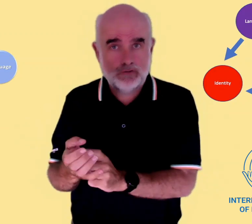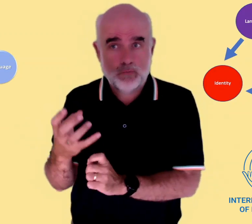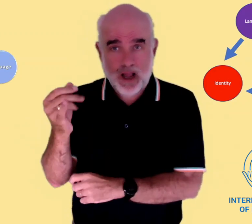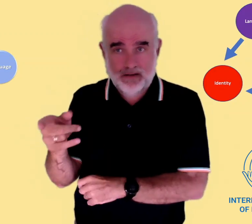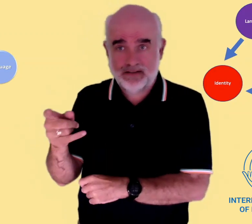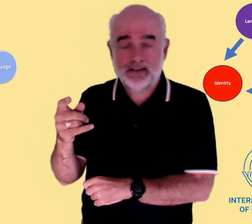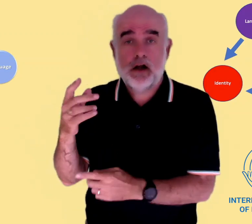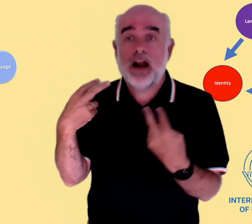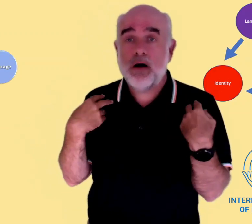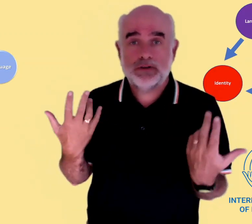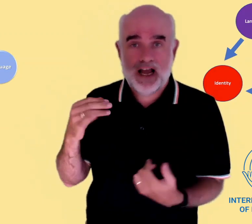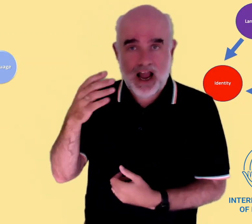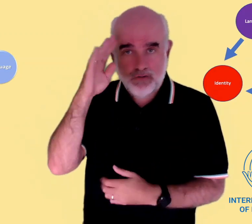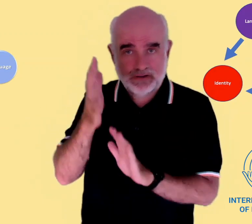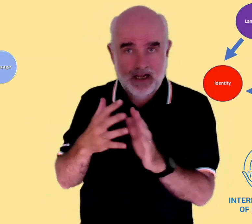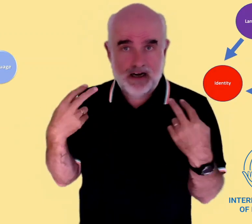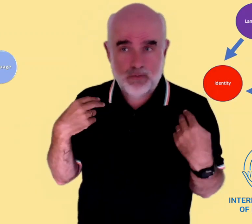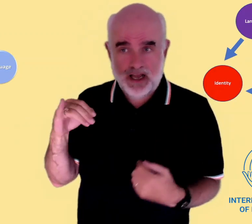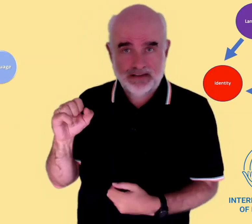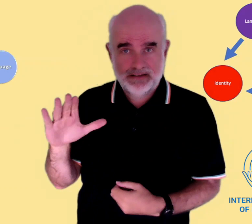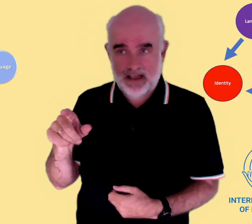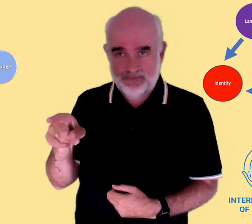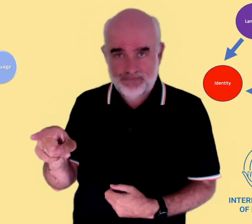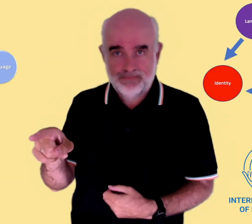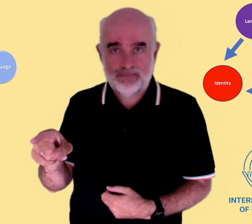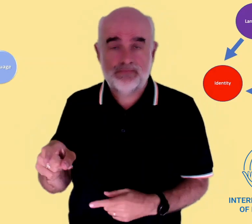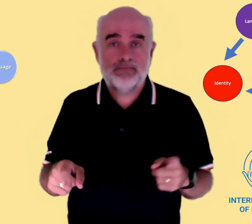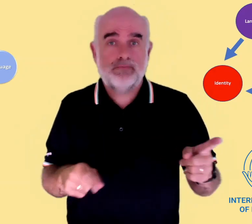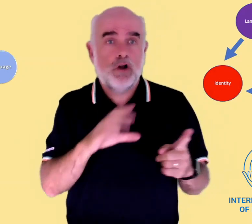Well, there is what is recognised as 'Deaf culture'. Irish Sign Language, ISL, is the